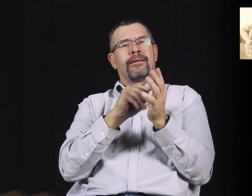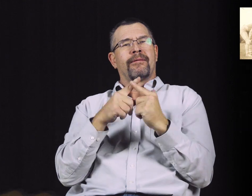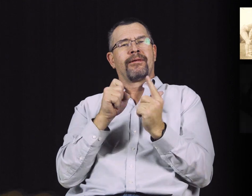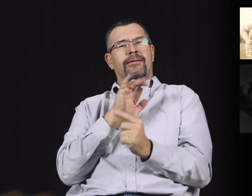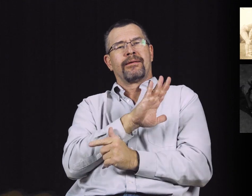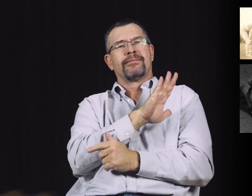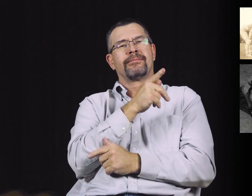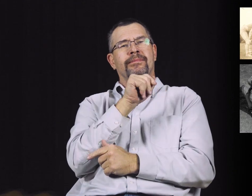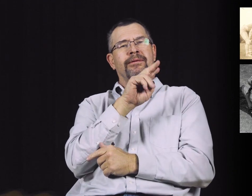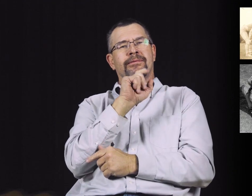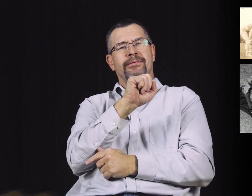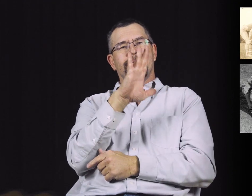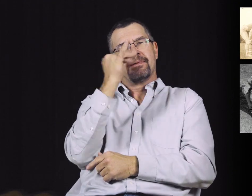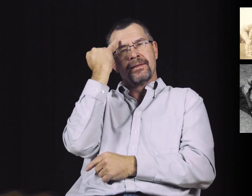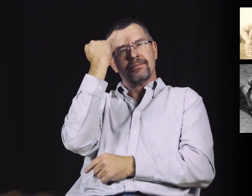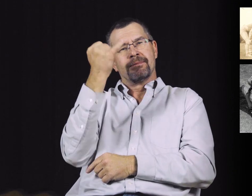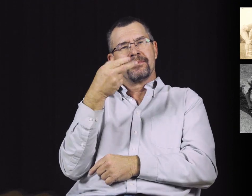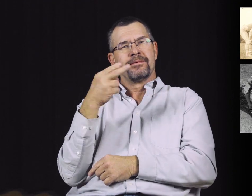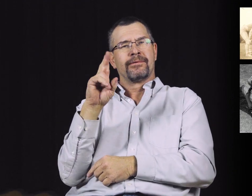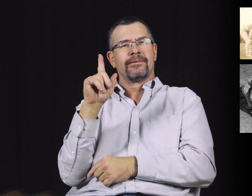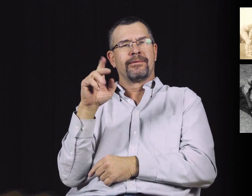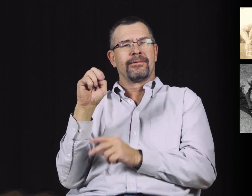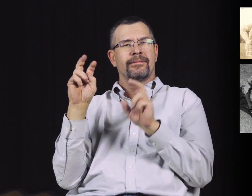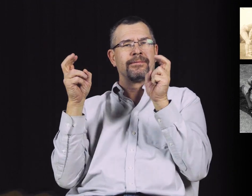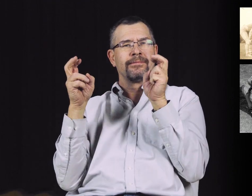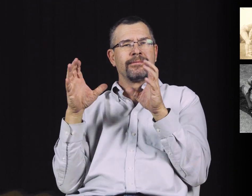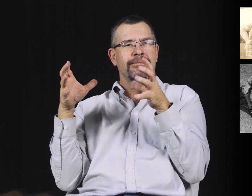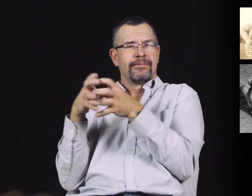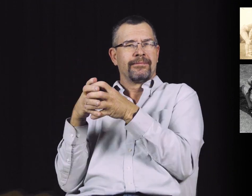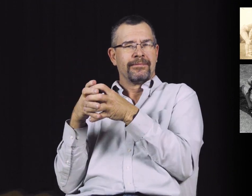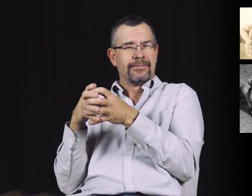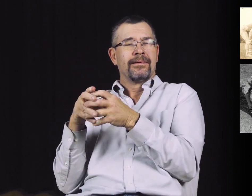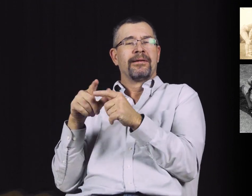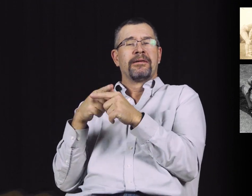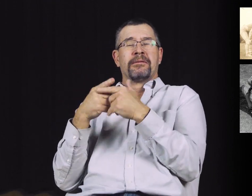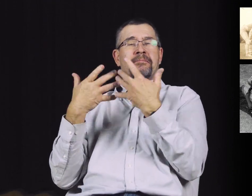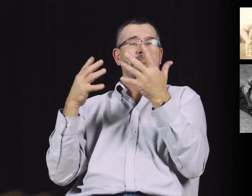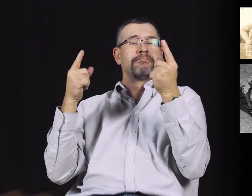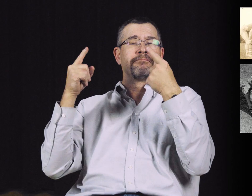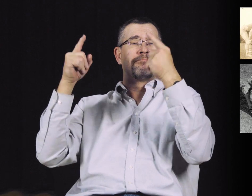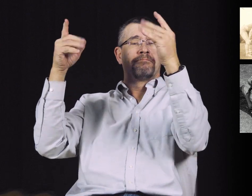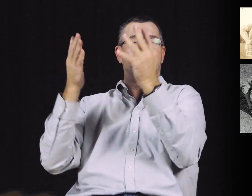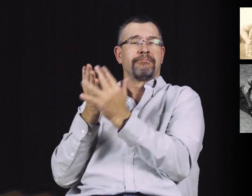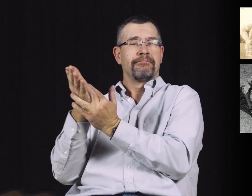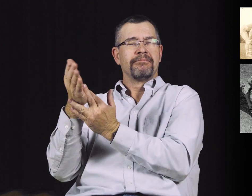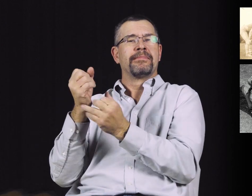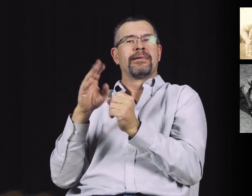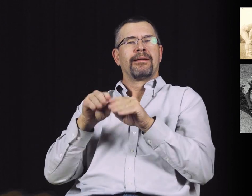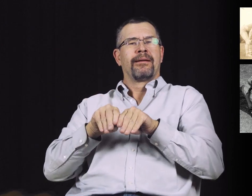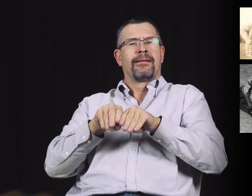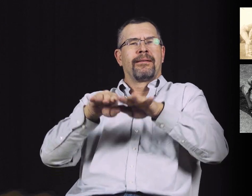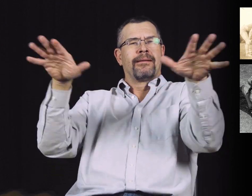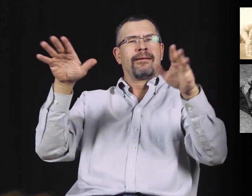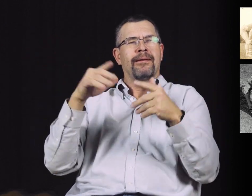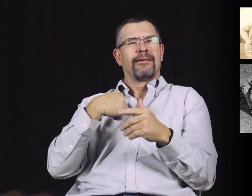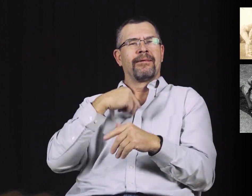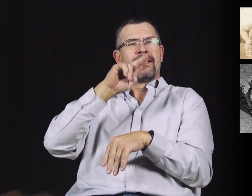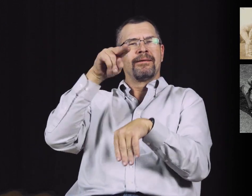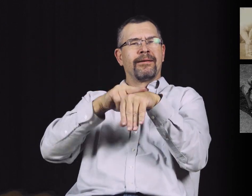And this huddle started becoming more and more popular and other teams started copying Paul's idea for this huddle. It became so popular that it was even adopted by